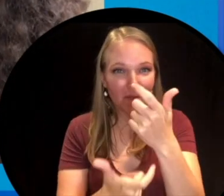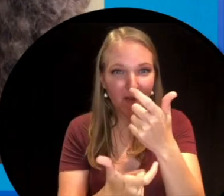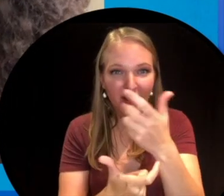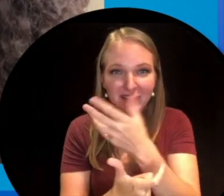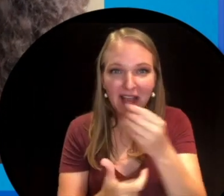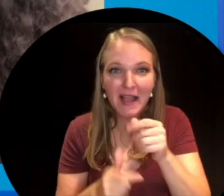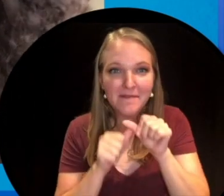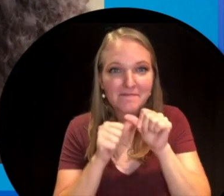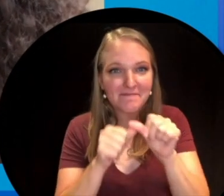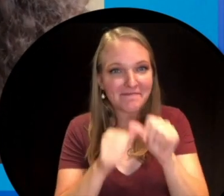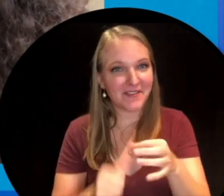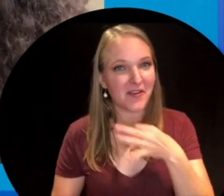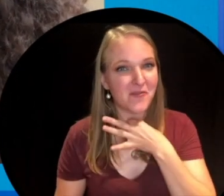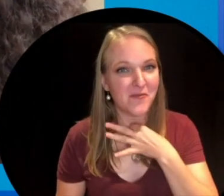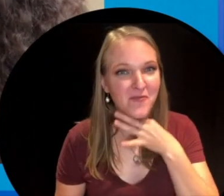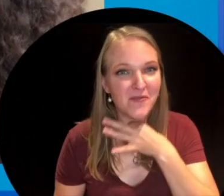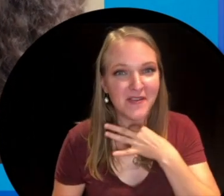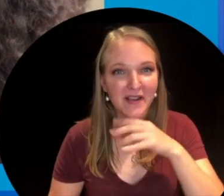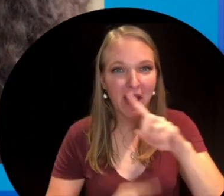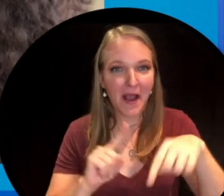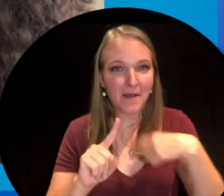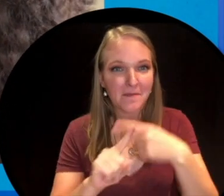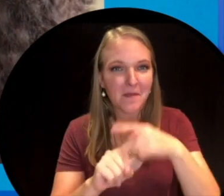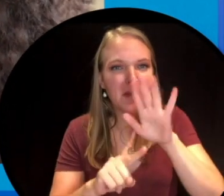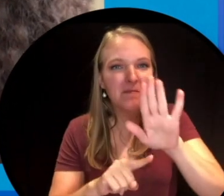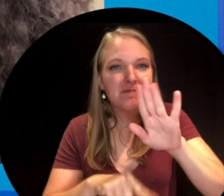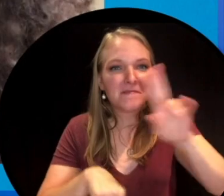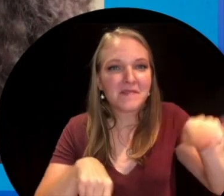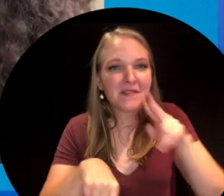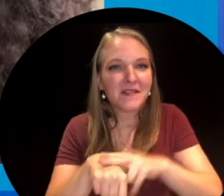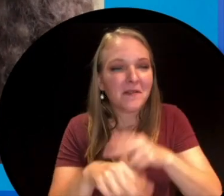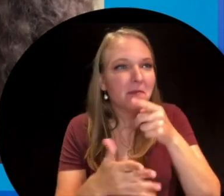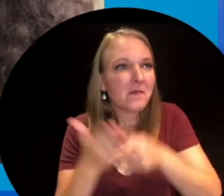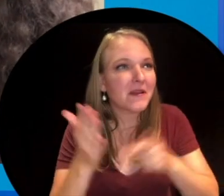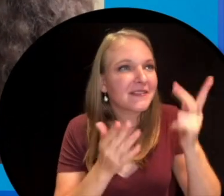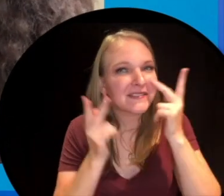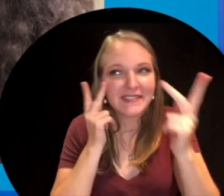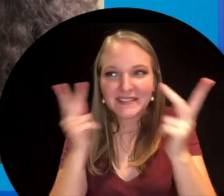Thanks for watching and stay curious about what you see in nature.